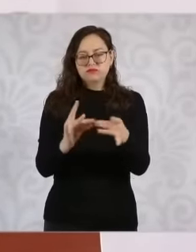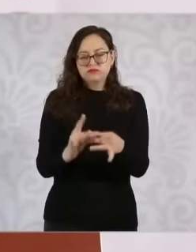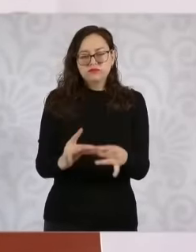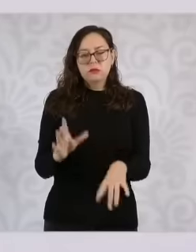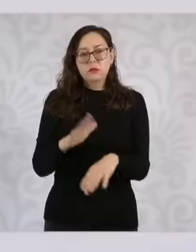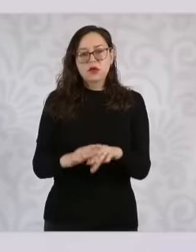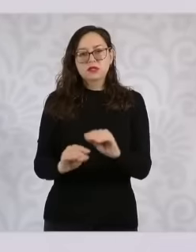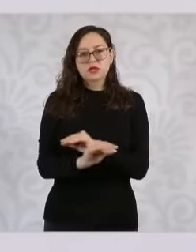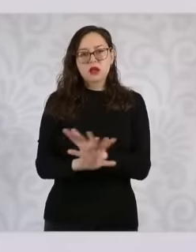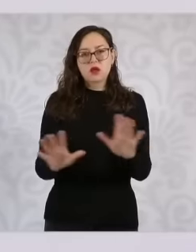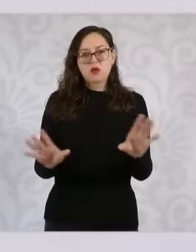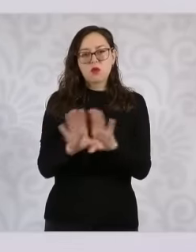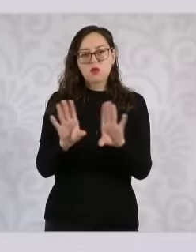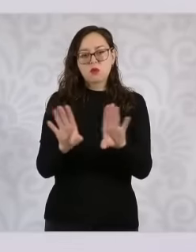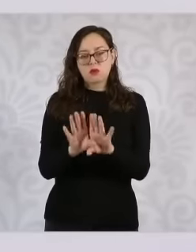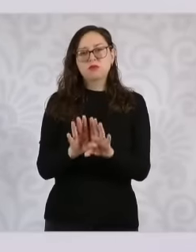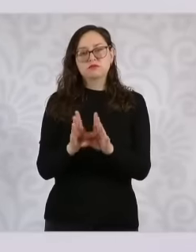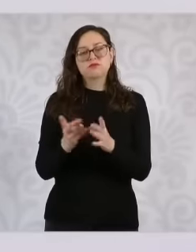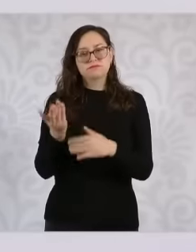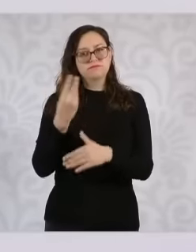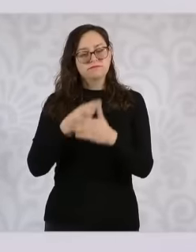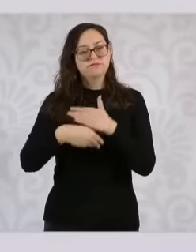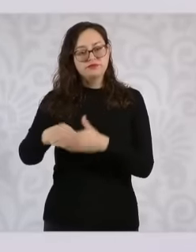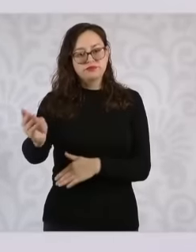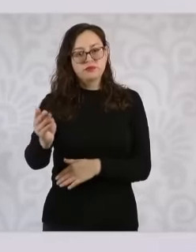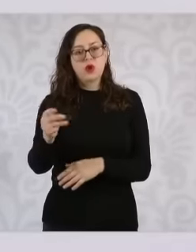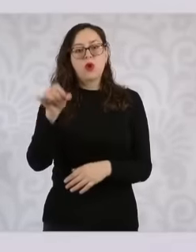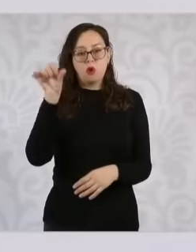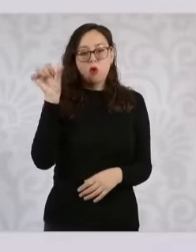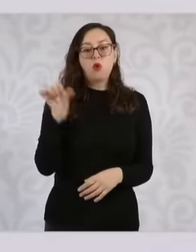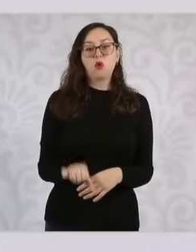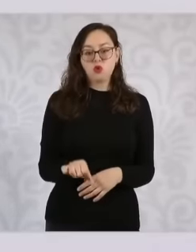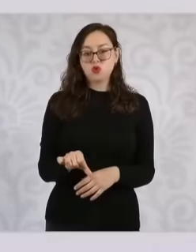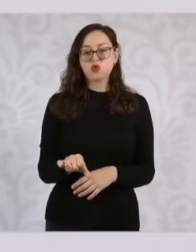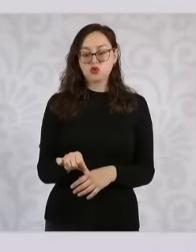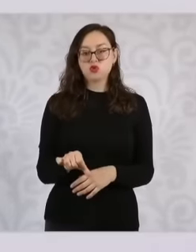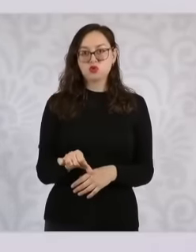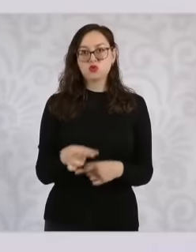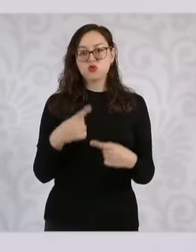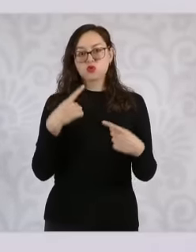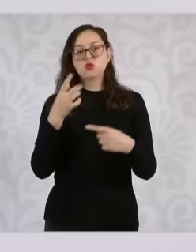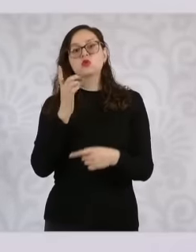the election is developed, so they are sending it today for approval in the chamber of